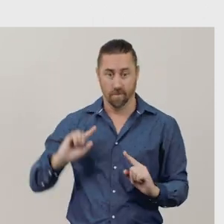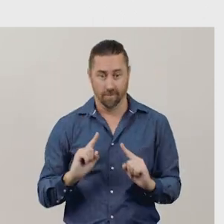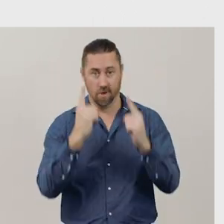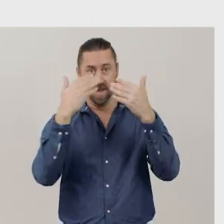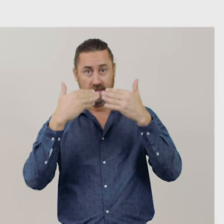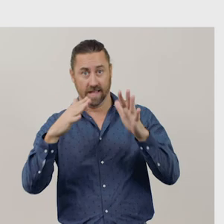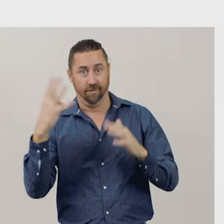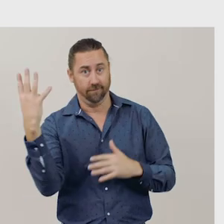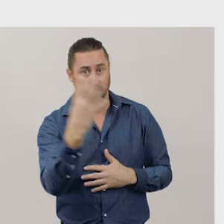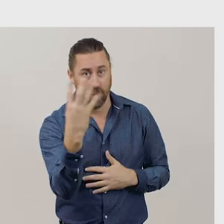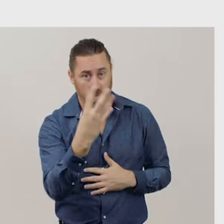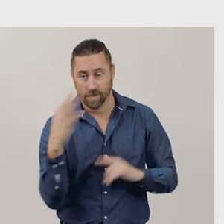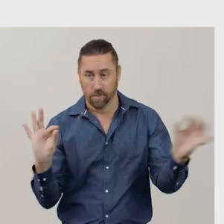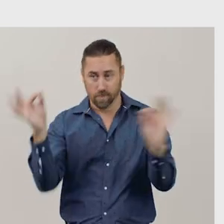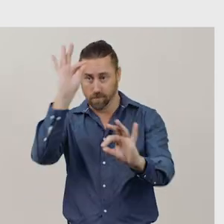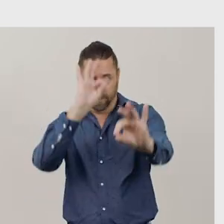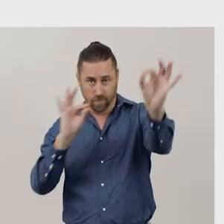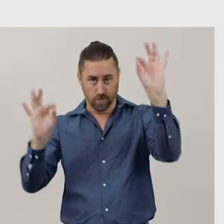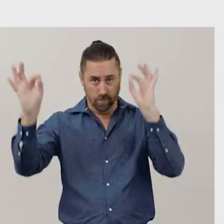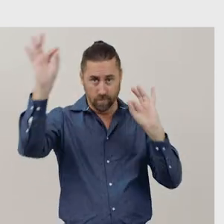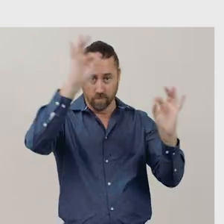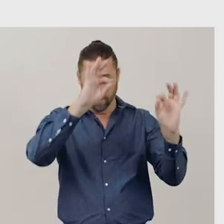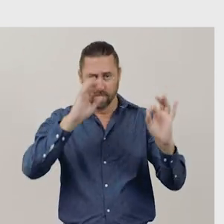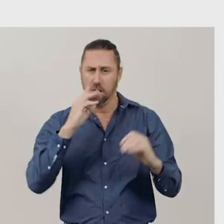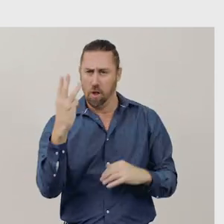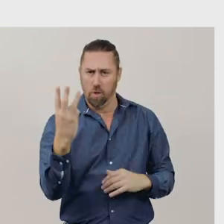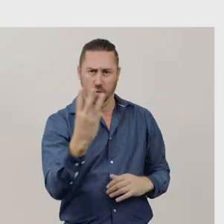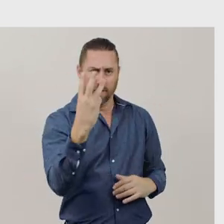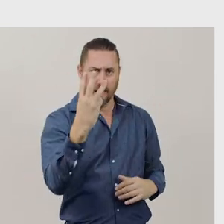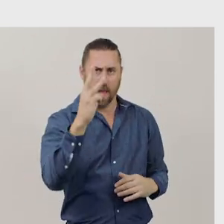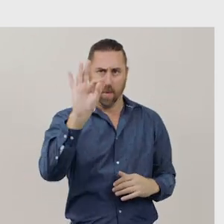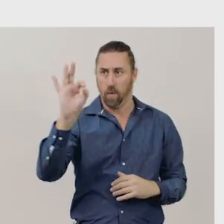I know that a part was removed, that is, the three bees that flew away.